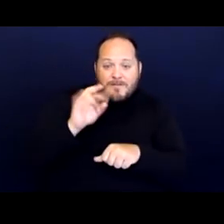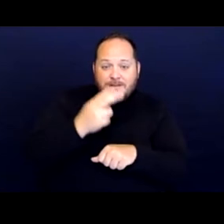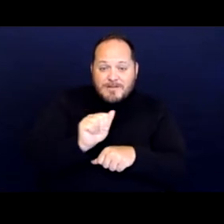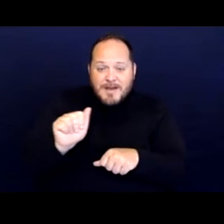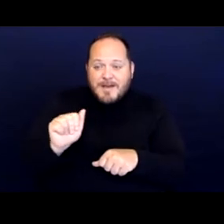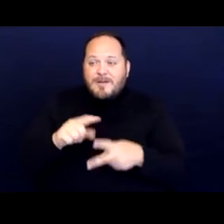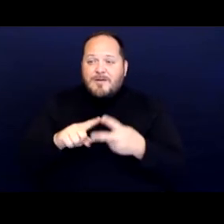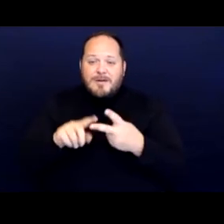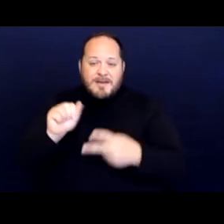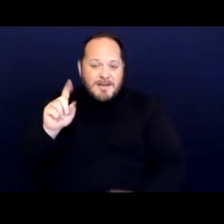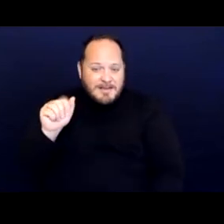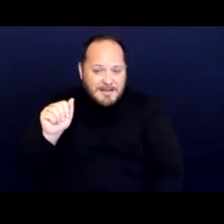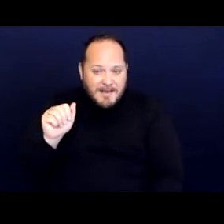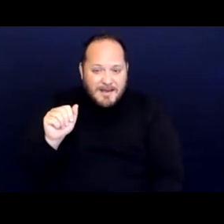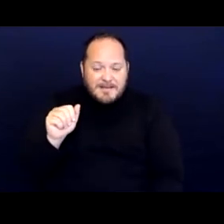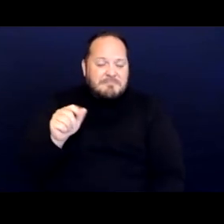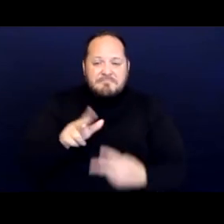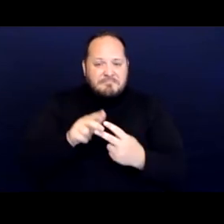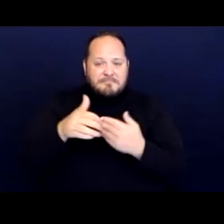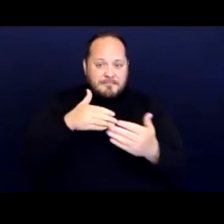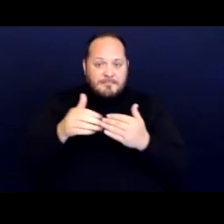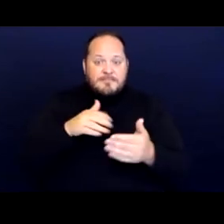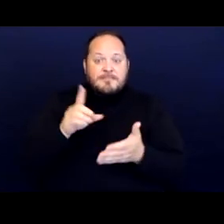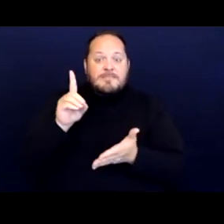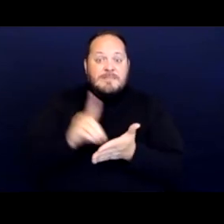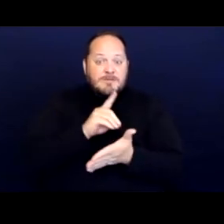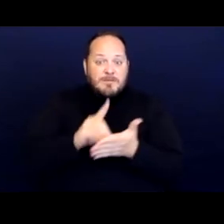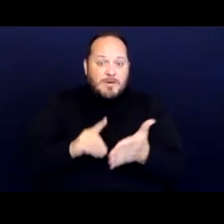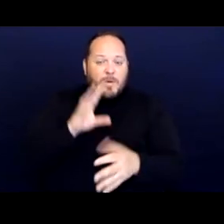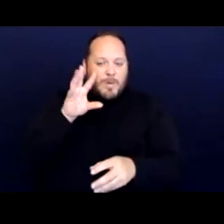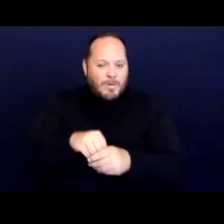that discrimination includes failure to accommodate.